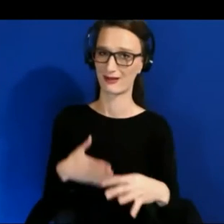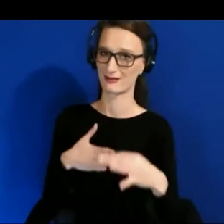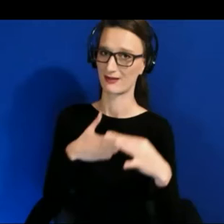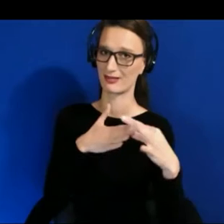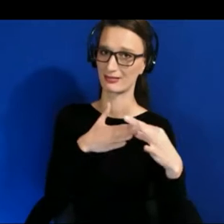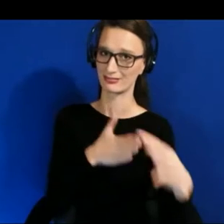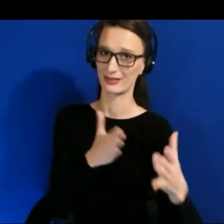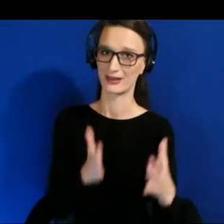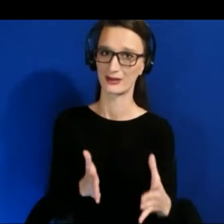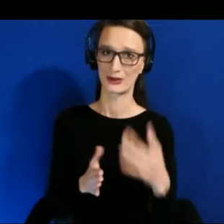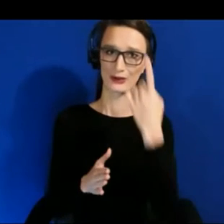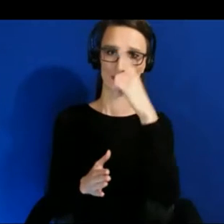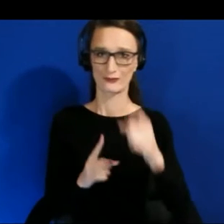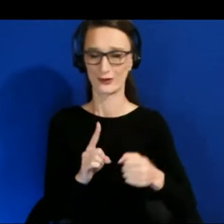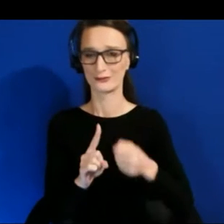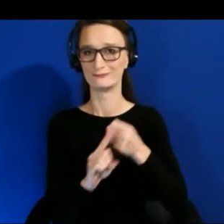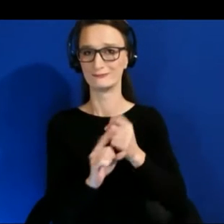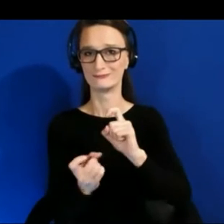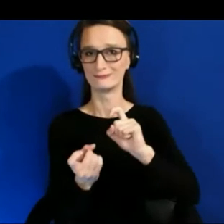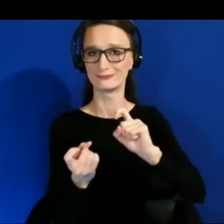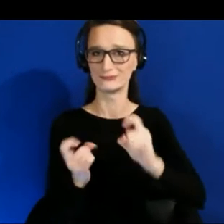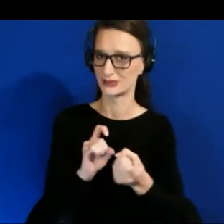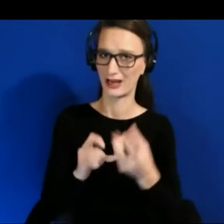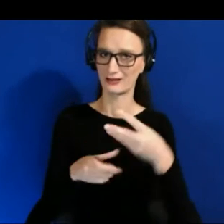in our accessibility community. Mr. Joe Devon.